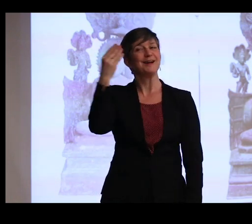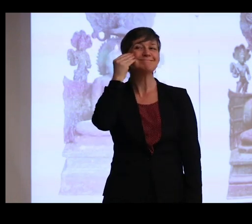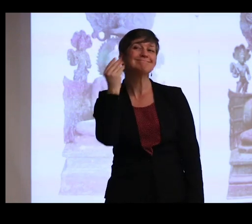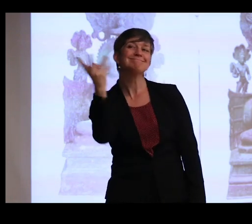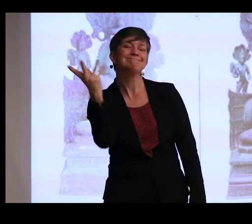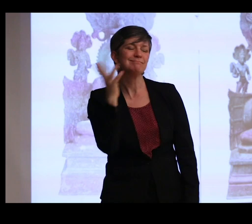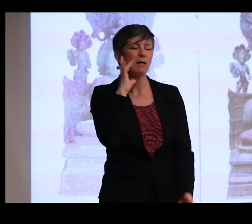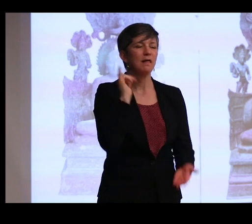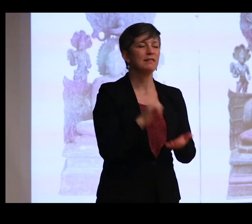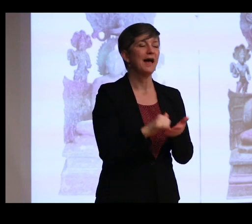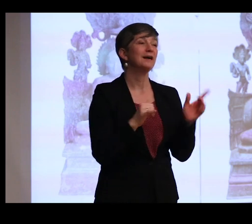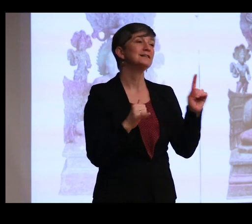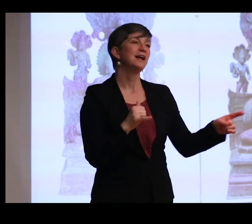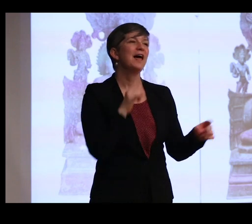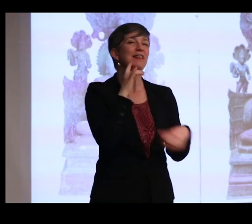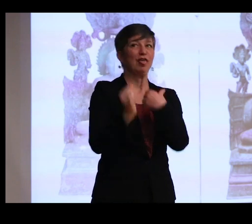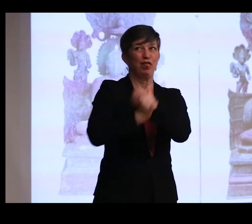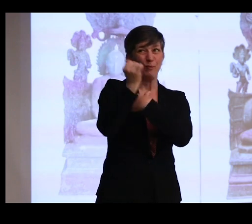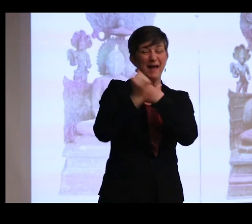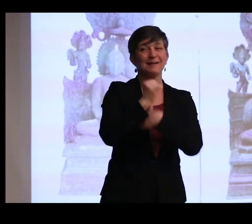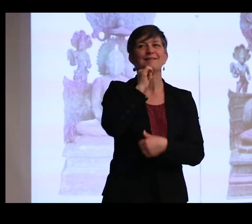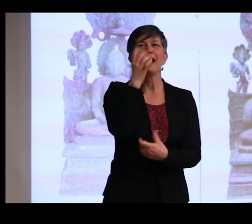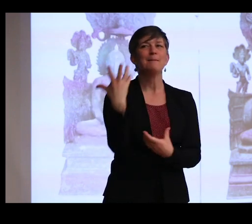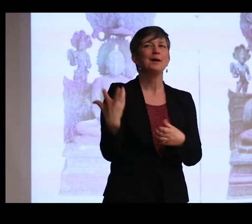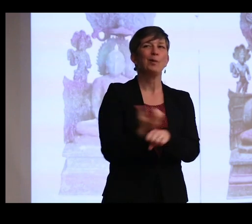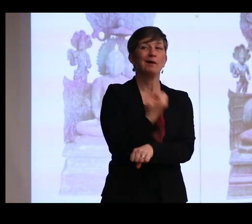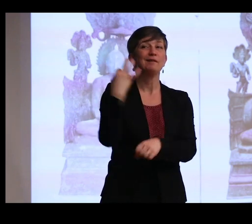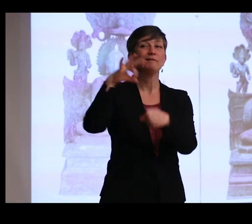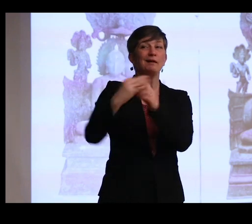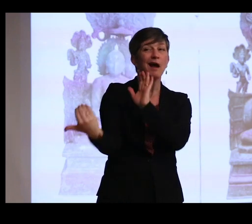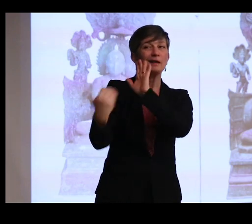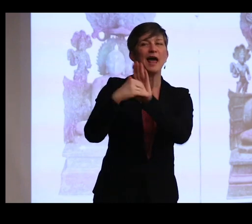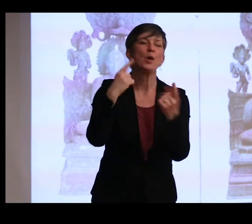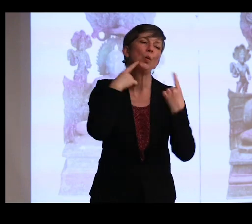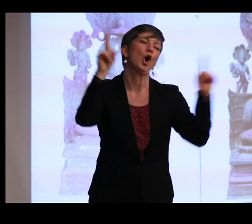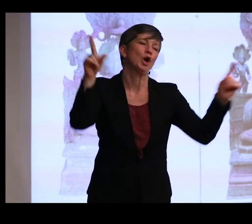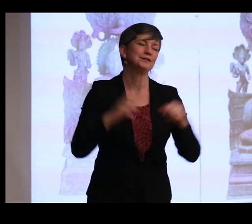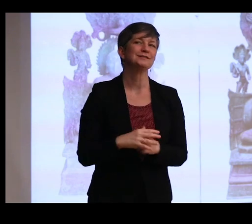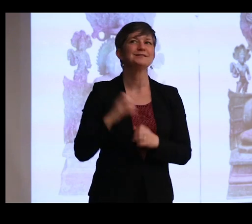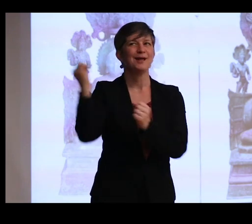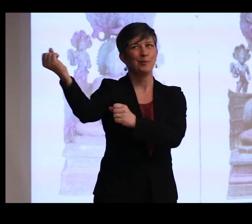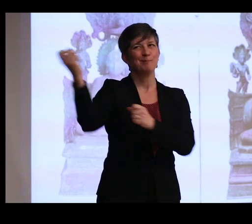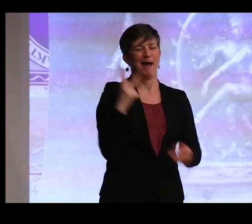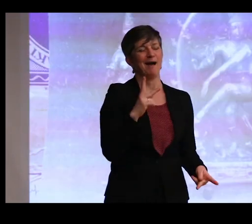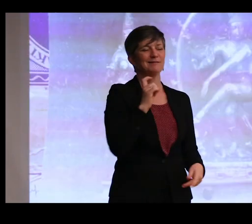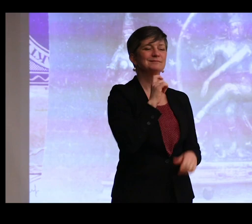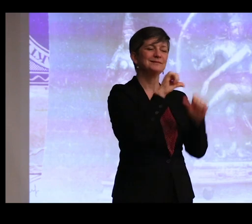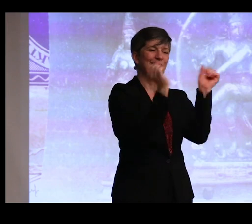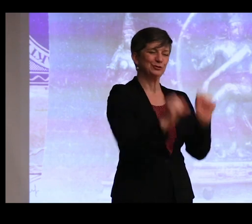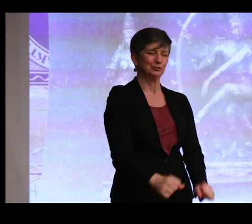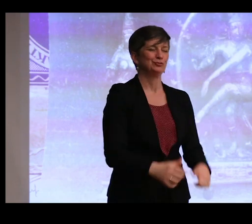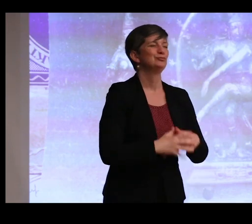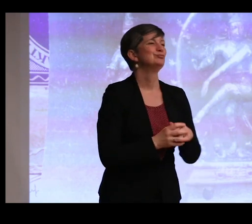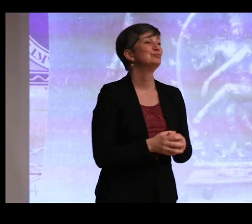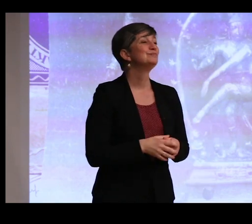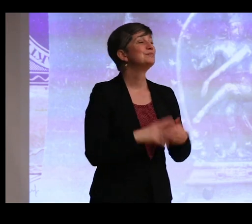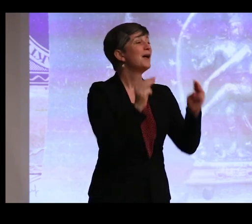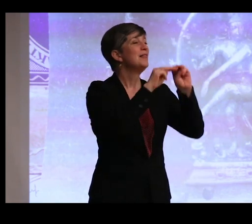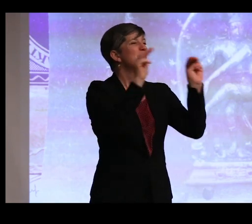The not-so-veiled threat of not being re-elected worked, and the images were, in fact, returned. Now, the museum makes counterarguments